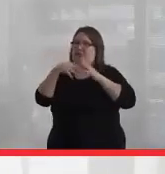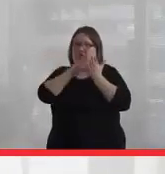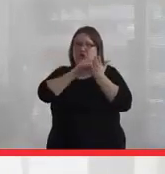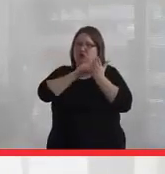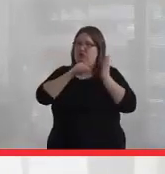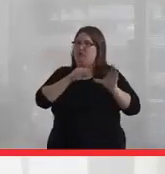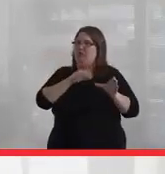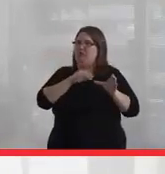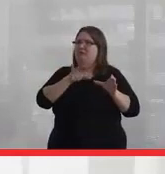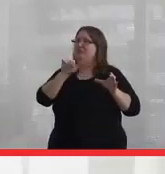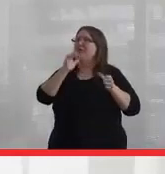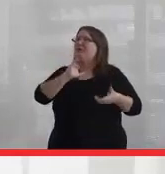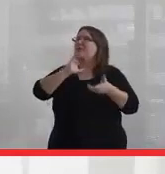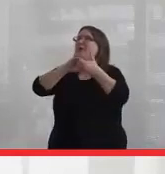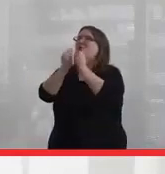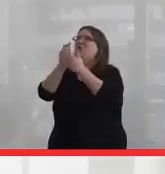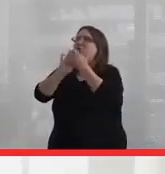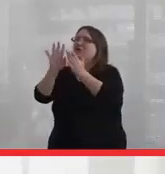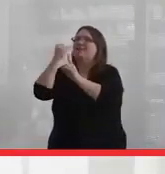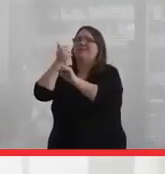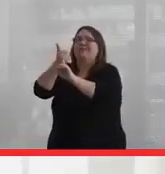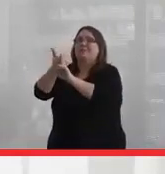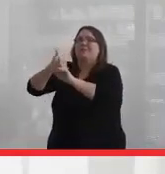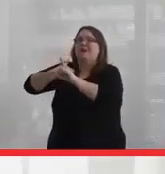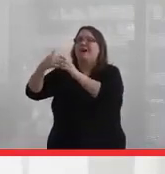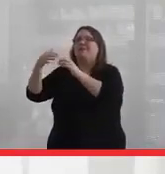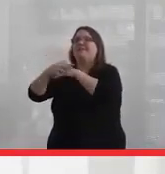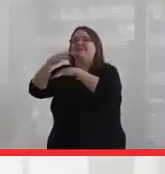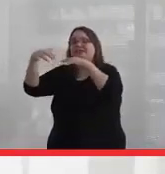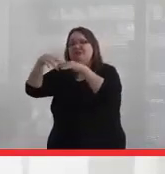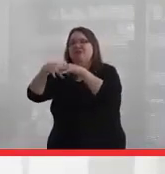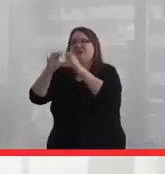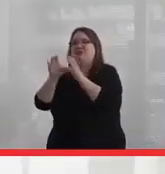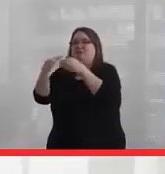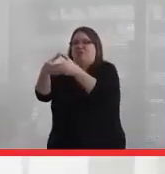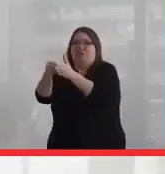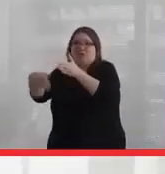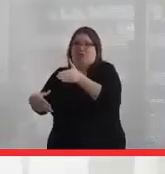So we'd only partner with the universities that have an Indigenous population. We're trying to encourage--